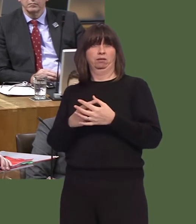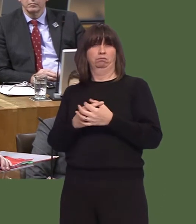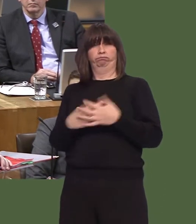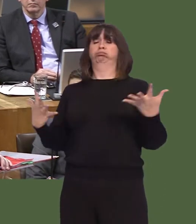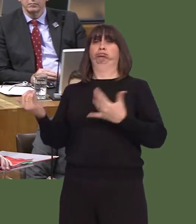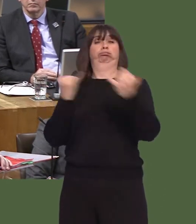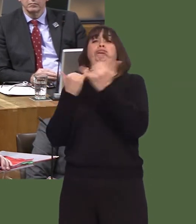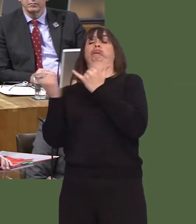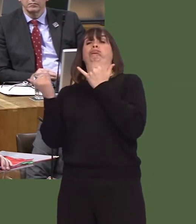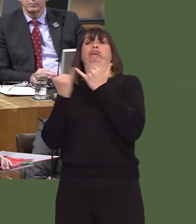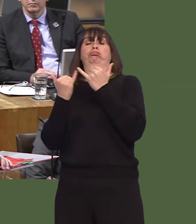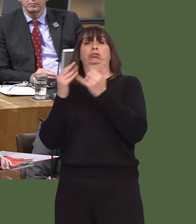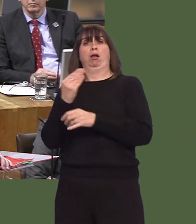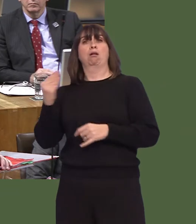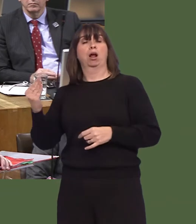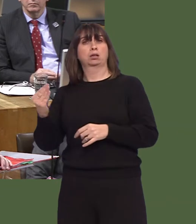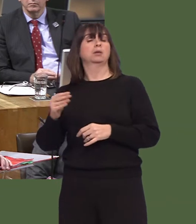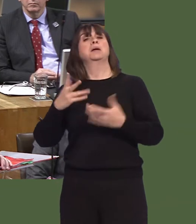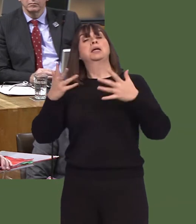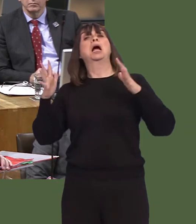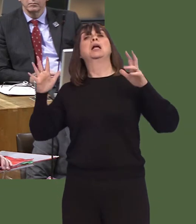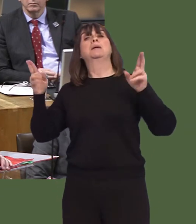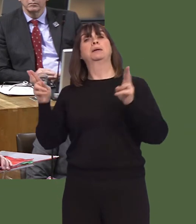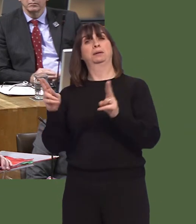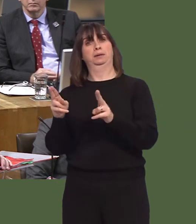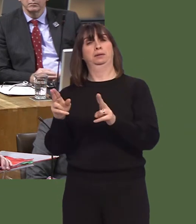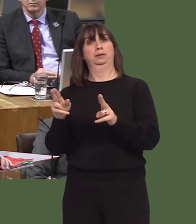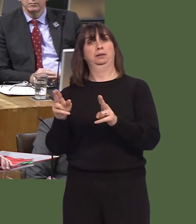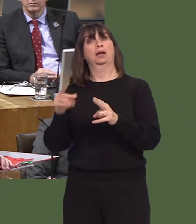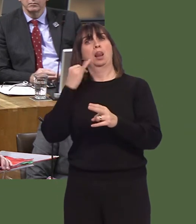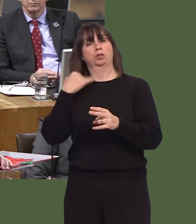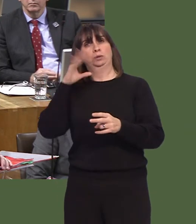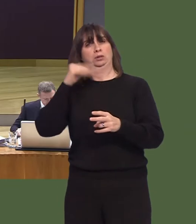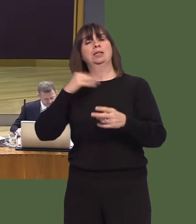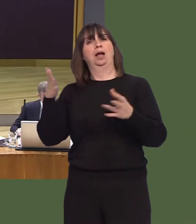but it is now pleasing to see a much improved and stable position that was reported at the end of last week.